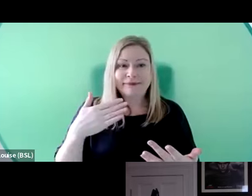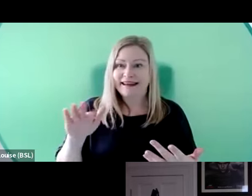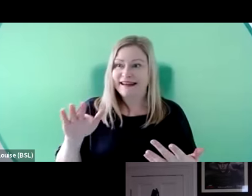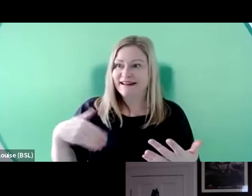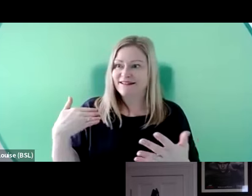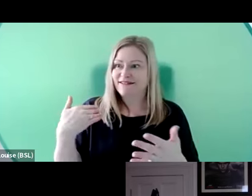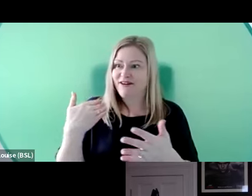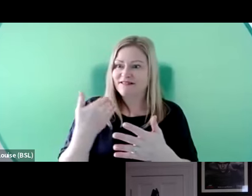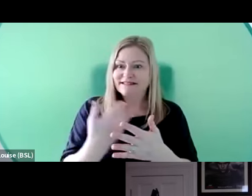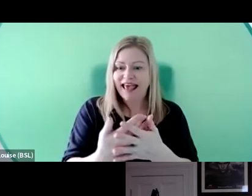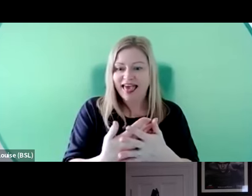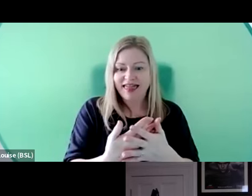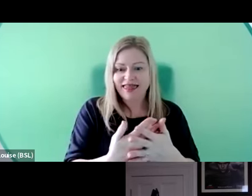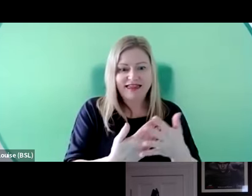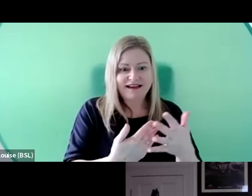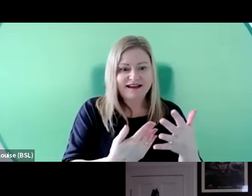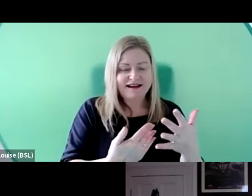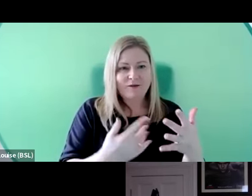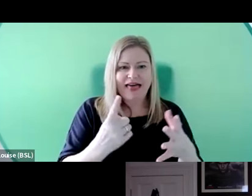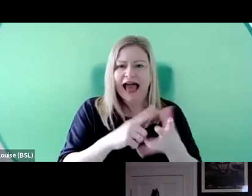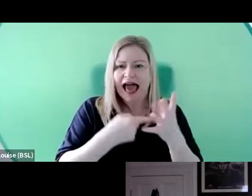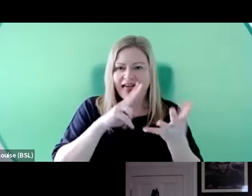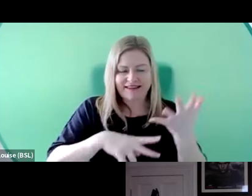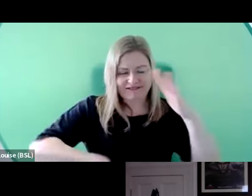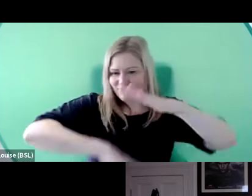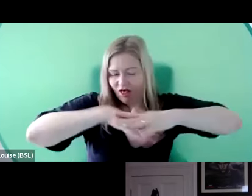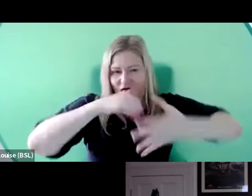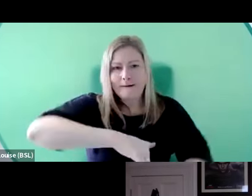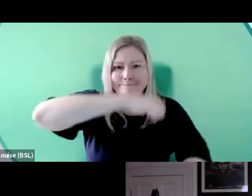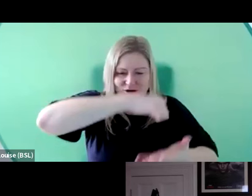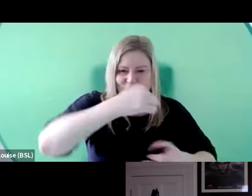Met Alan for me to do a disabled drama with a full budget. And that was only two years